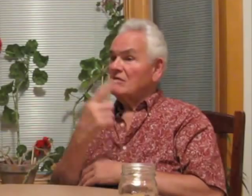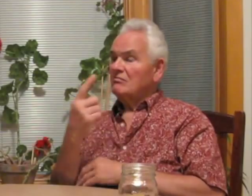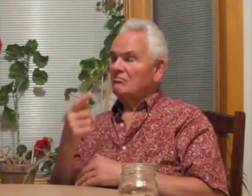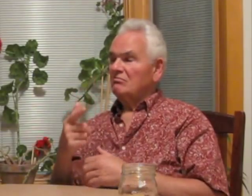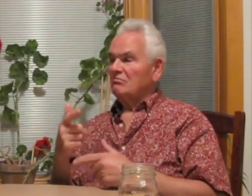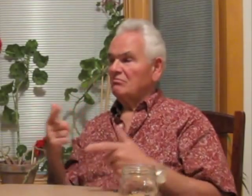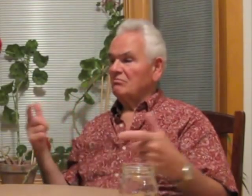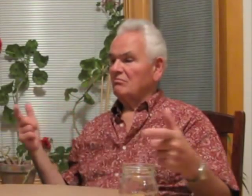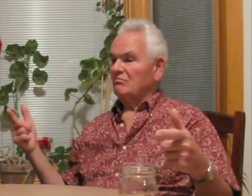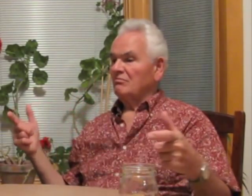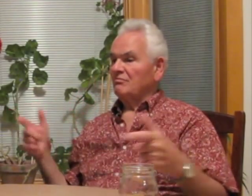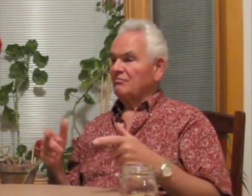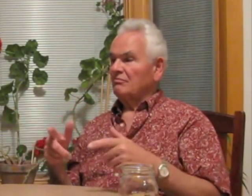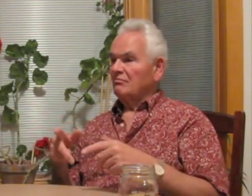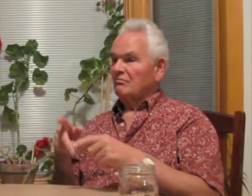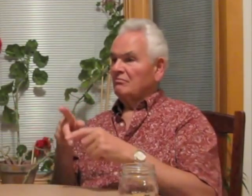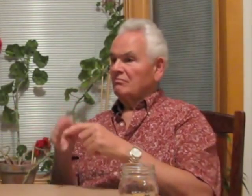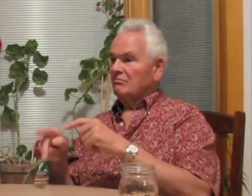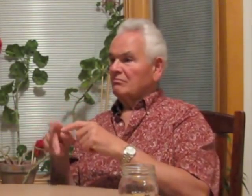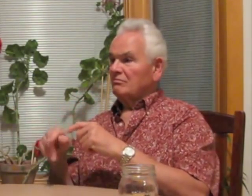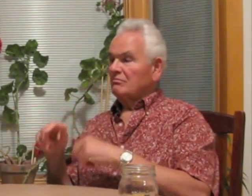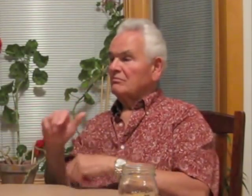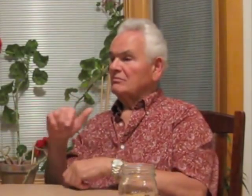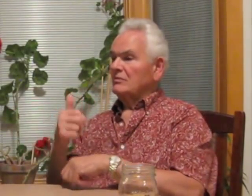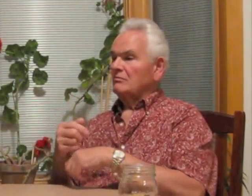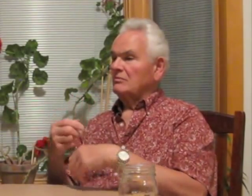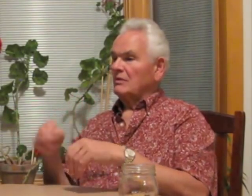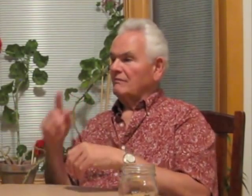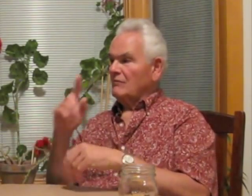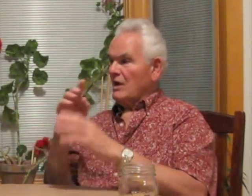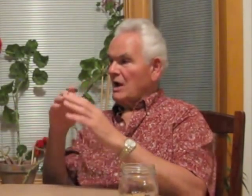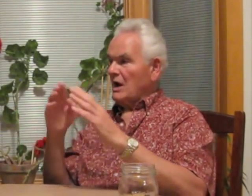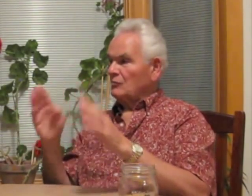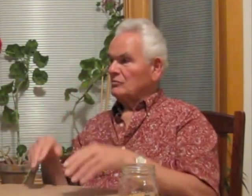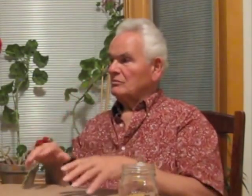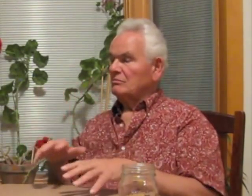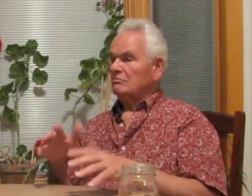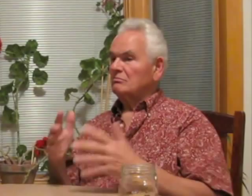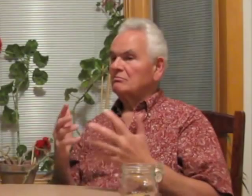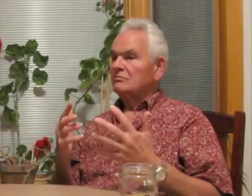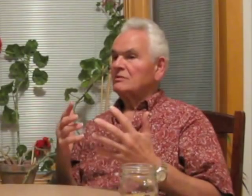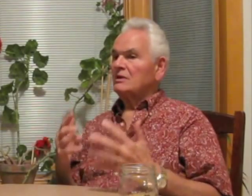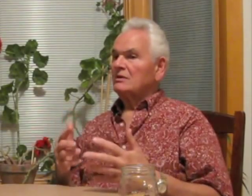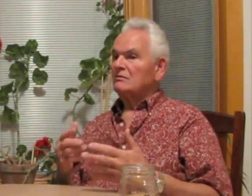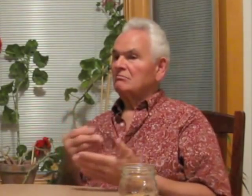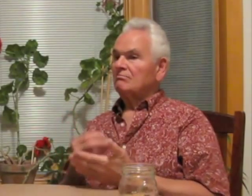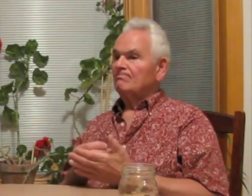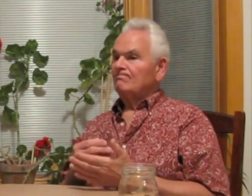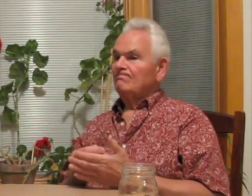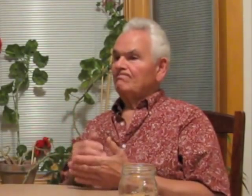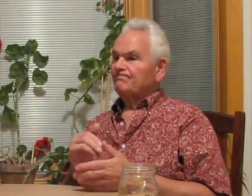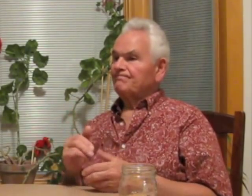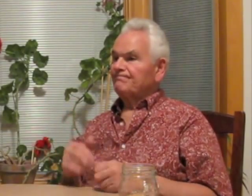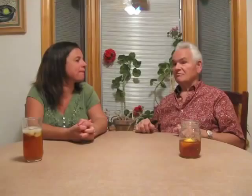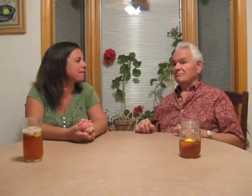Today, the number of buildings had been cut down and on real estate market. It was sad to see budget problems.